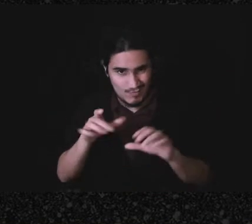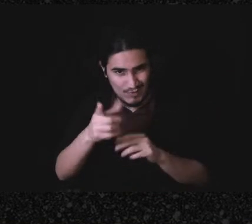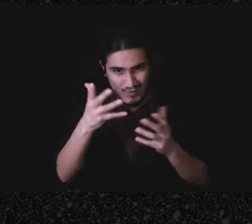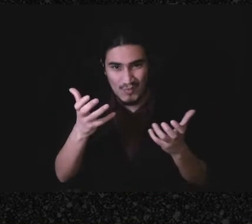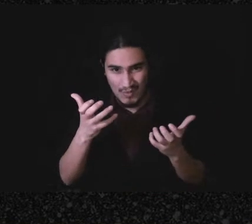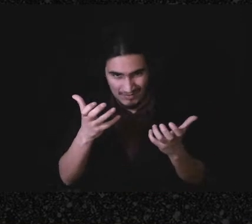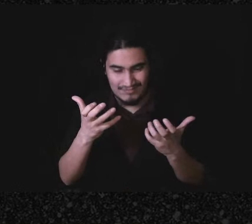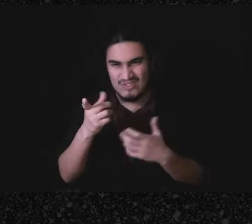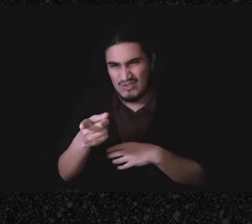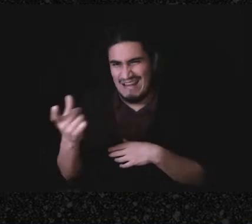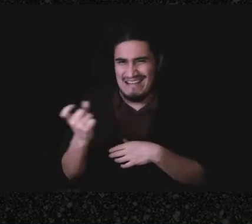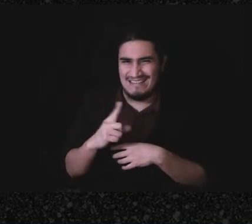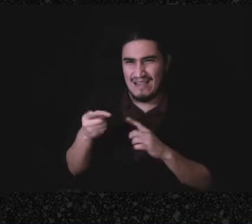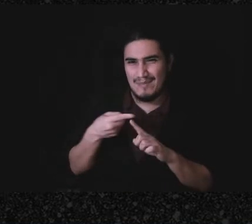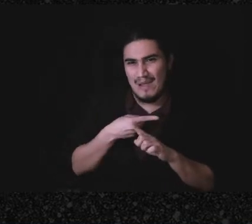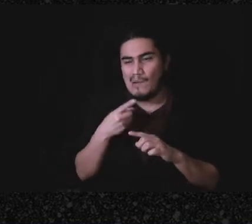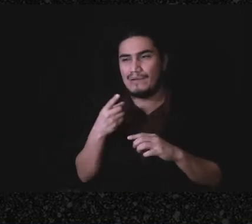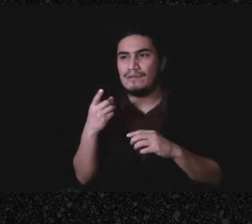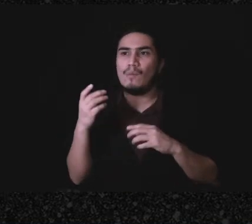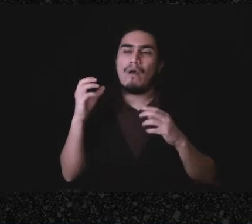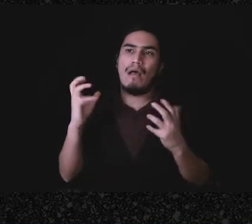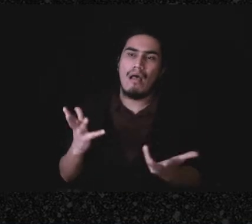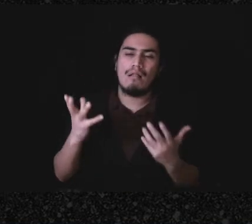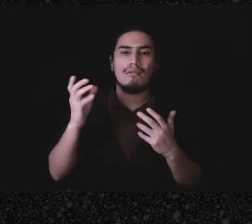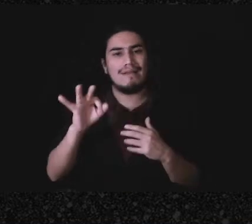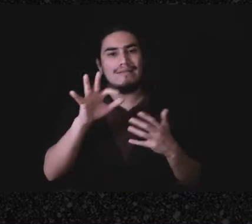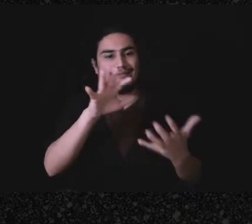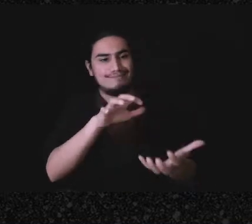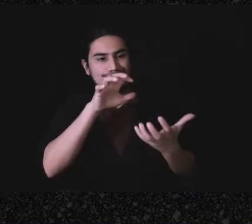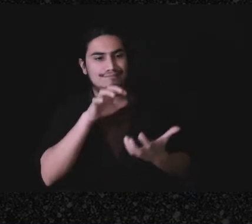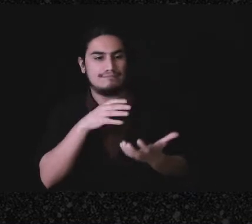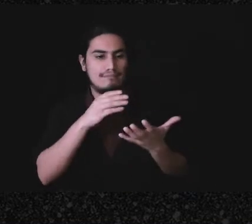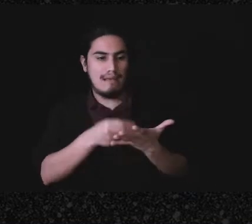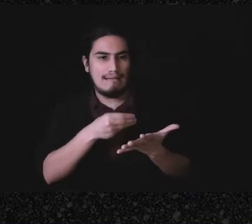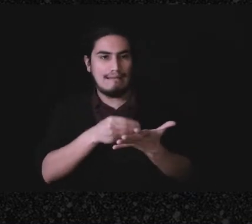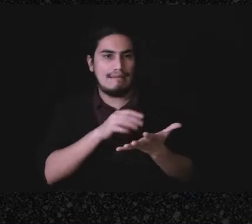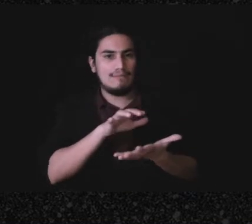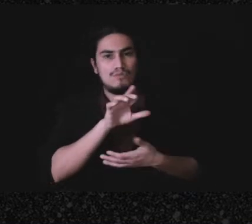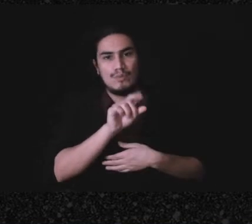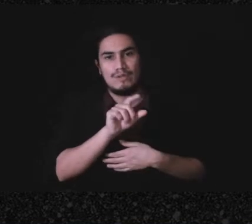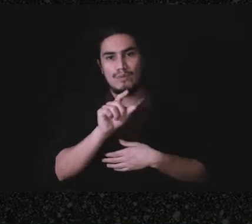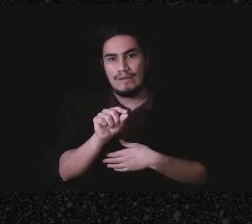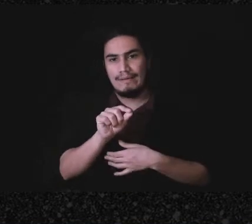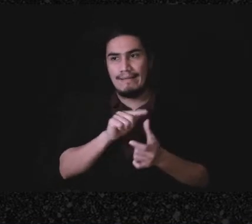do here, which is, like, if you took in a bunch of money in 2020, and then say “oh we're gonna